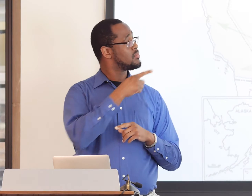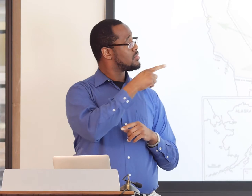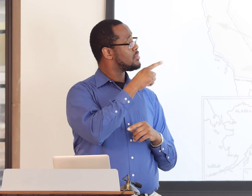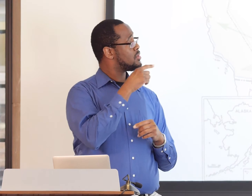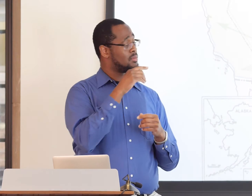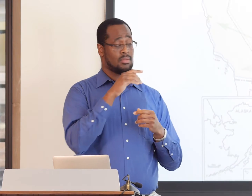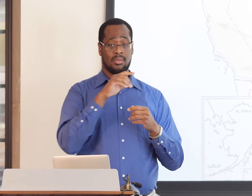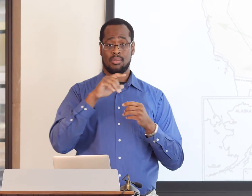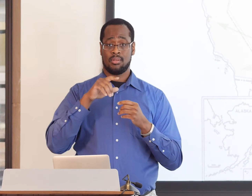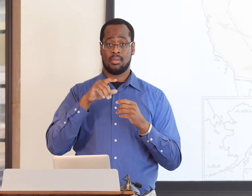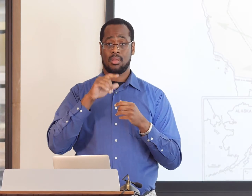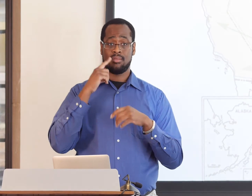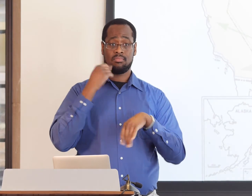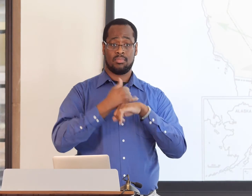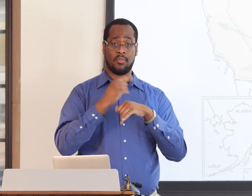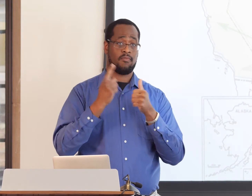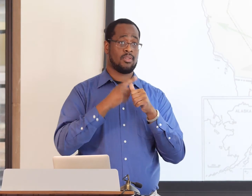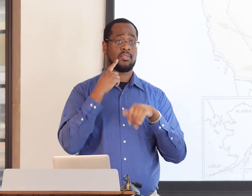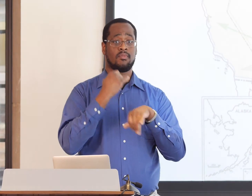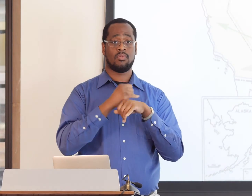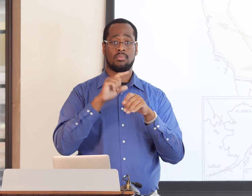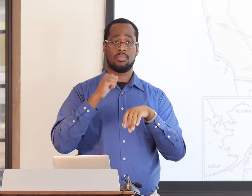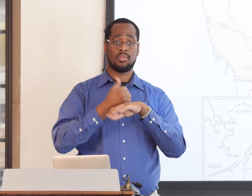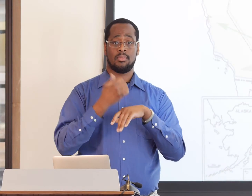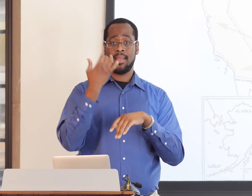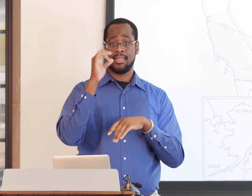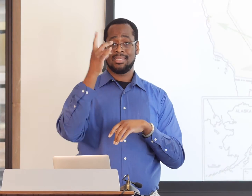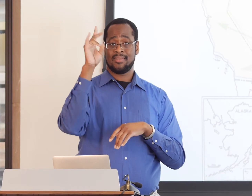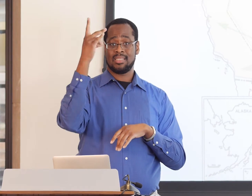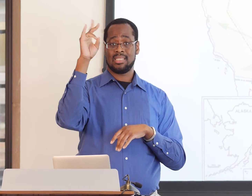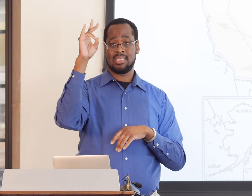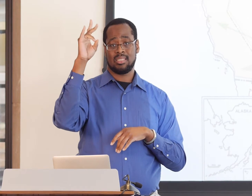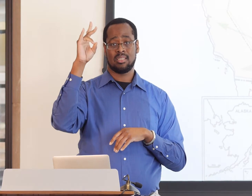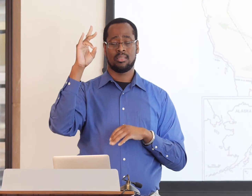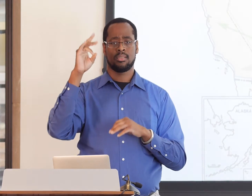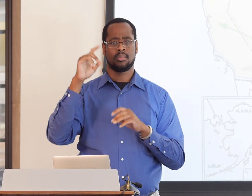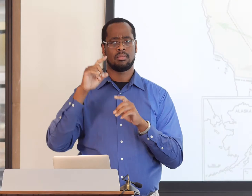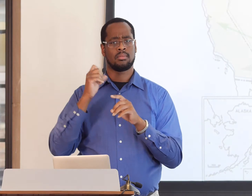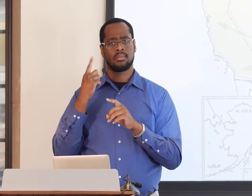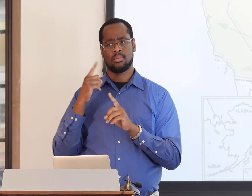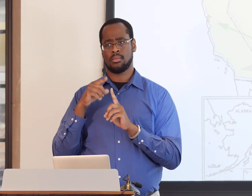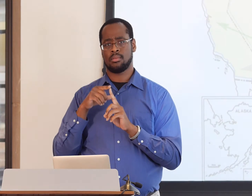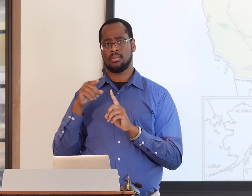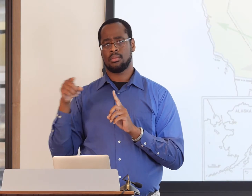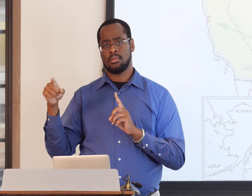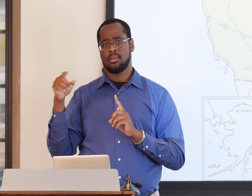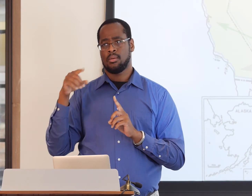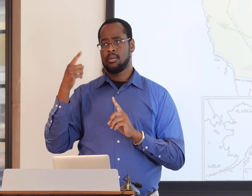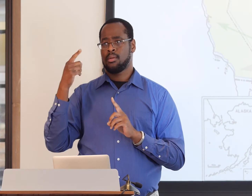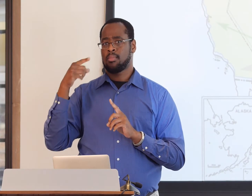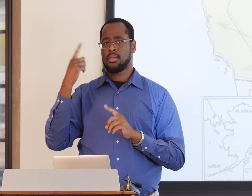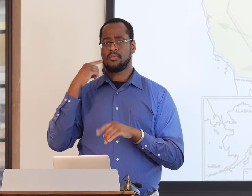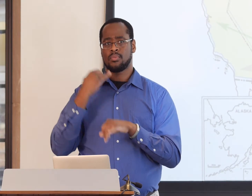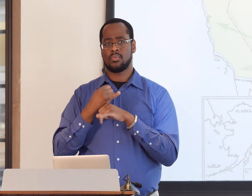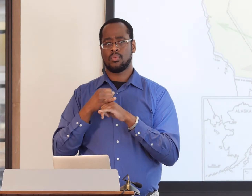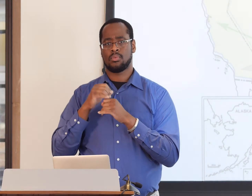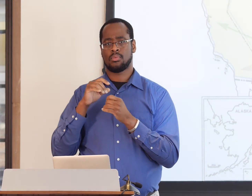because that's where we noticed most of the differences. The first Deaf school was established in 1817,